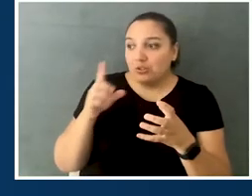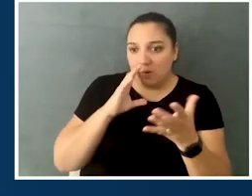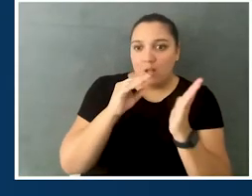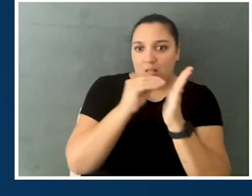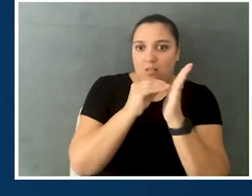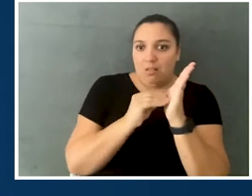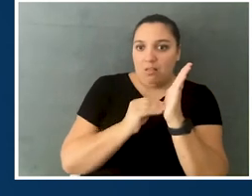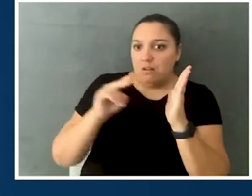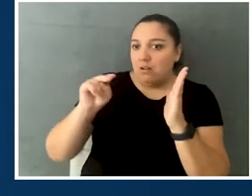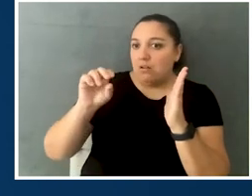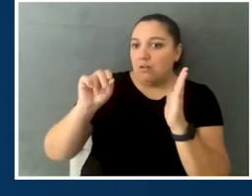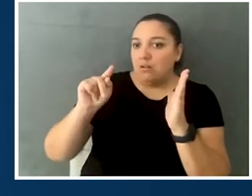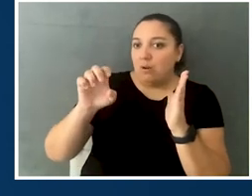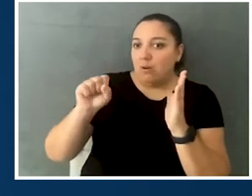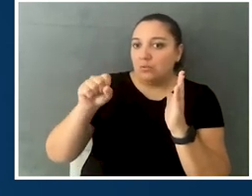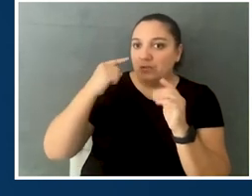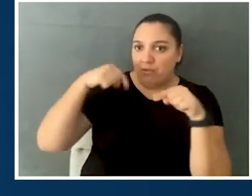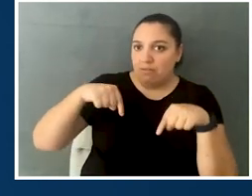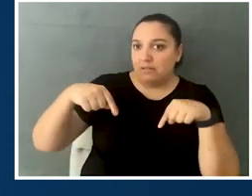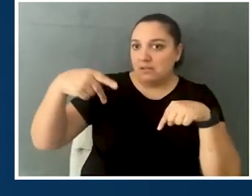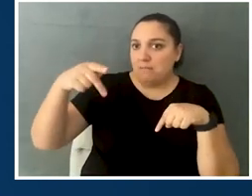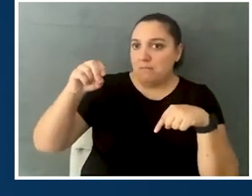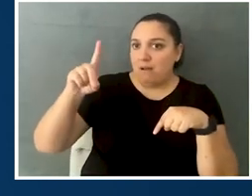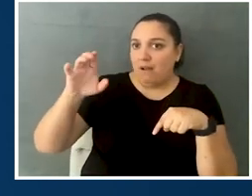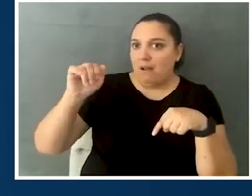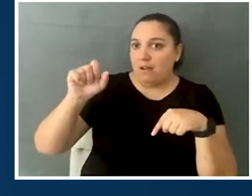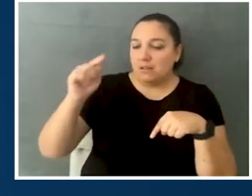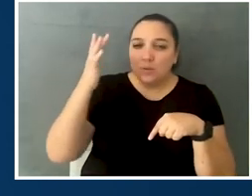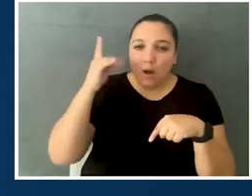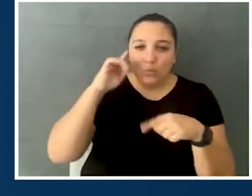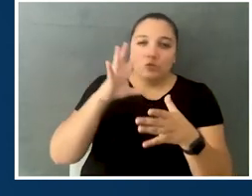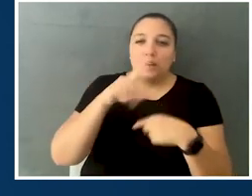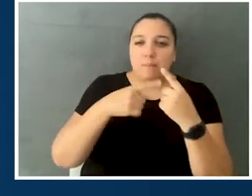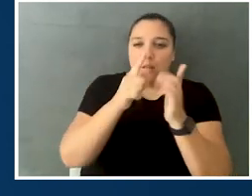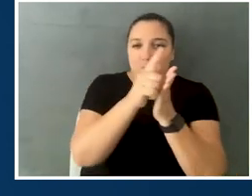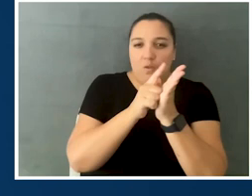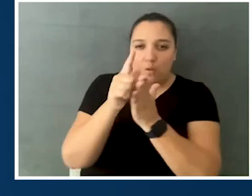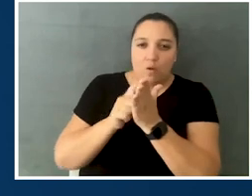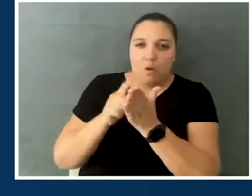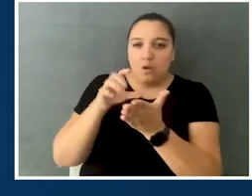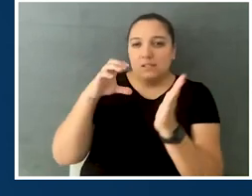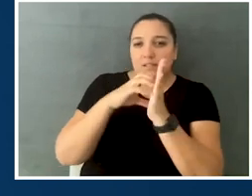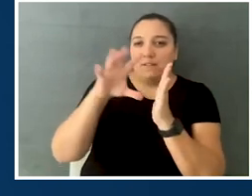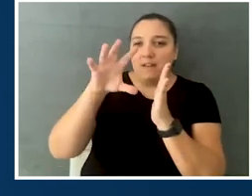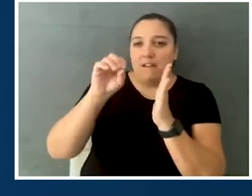in the notes of the podcast as well, because we are talking about legislation, Section 504,